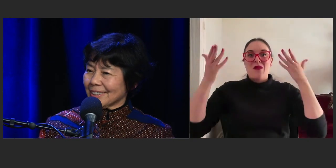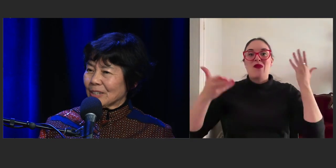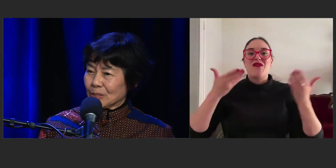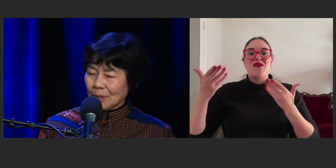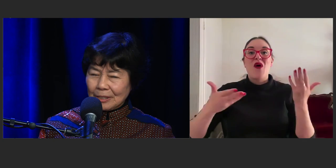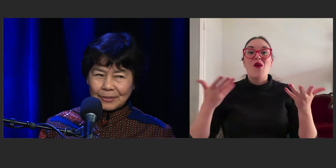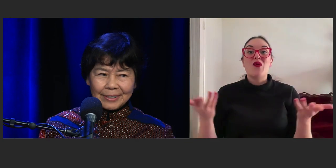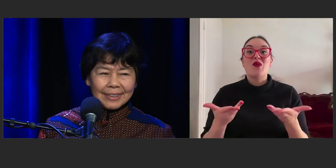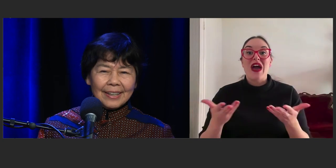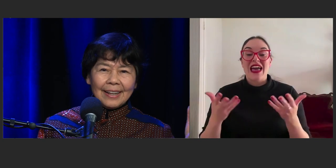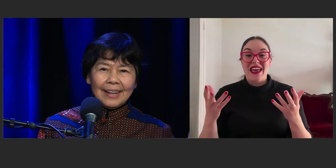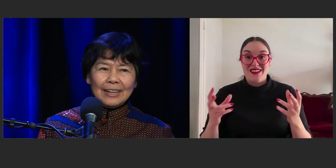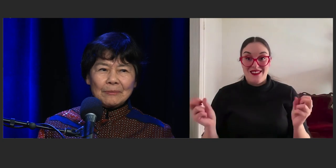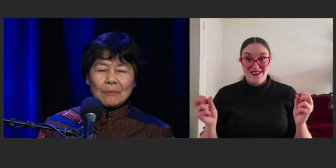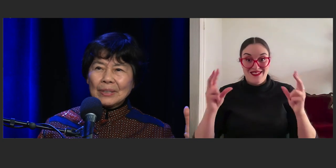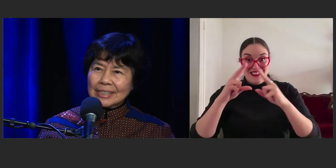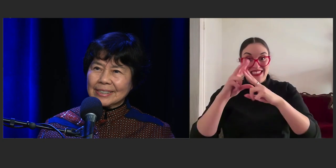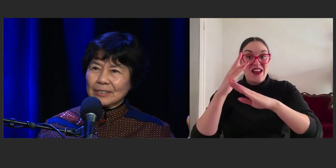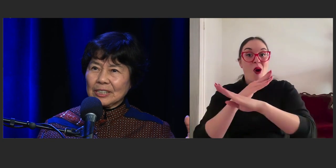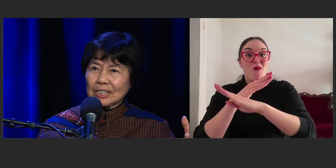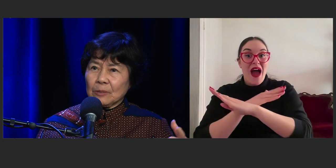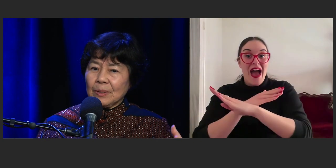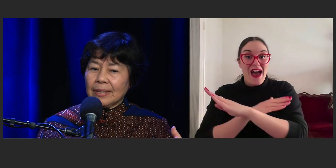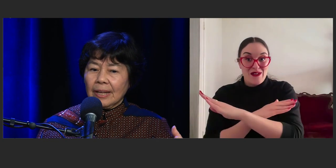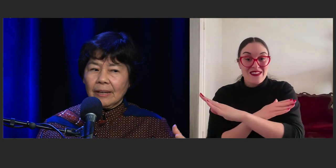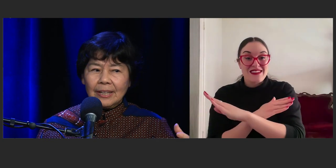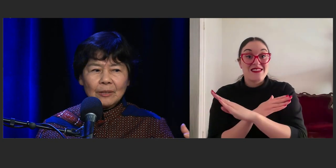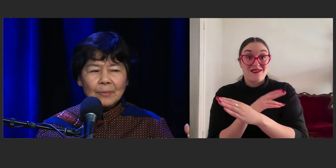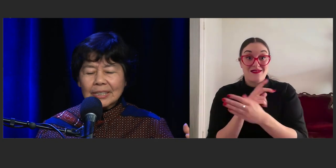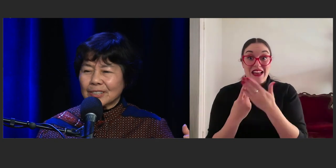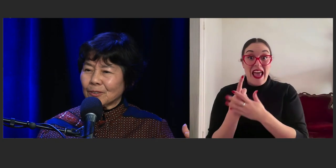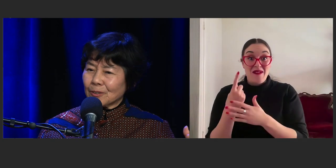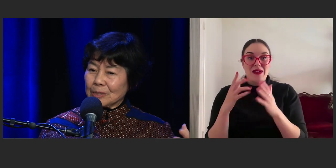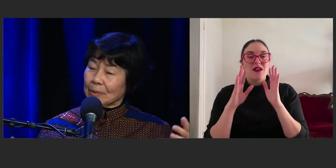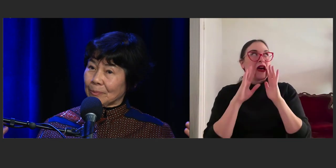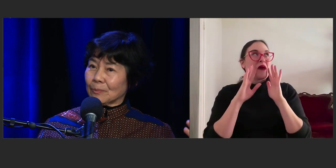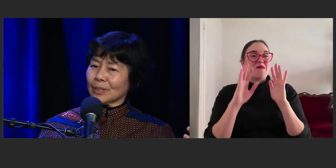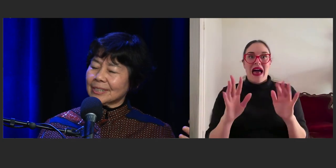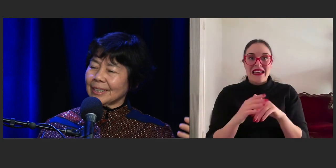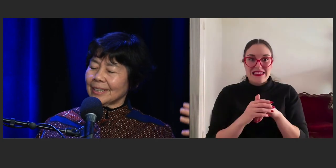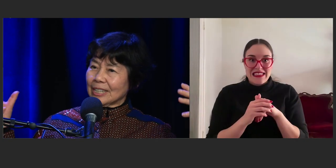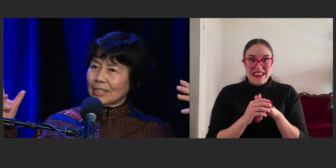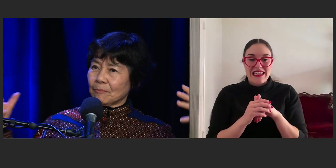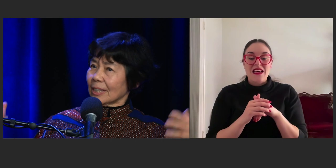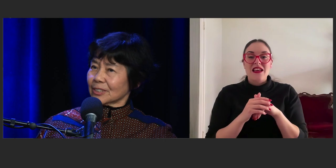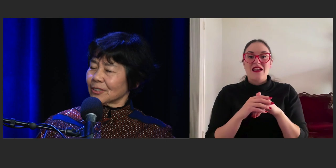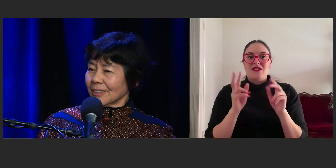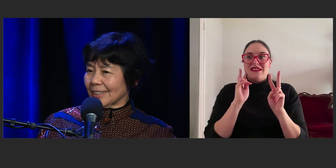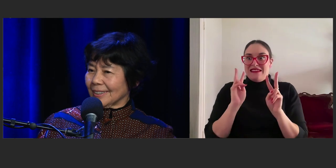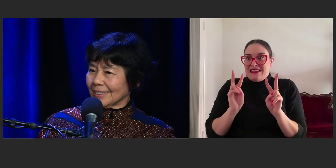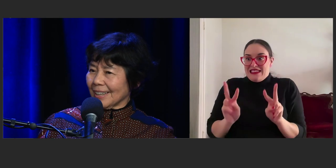So, that was wonderful. But just to be there in the midst of all these people watching my story